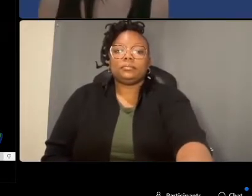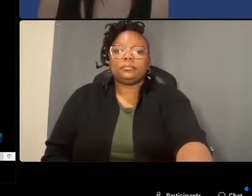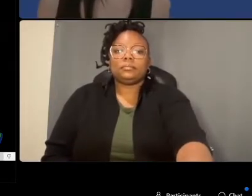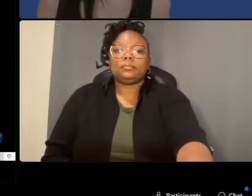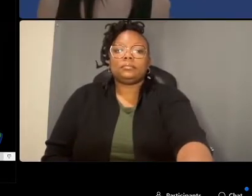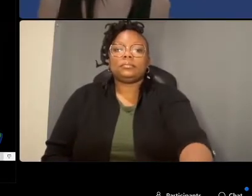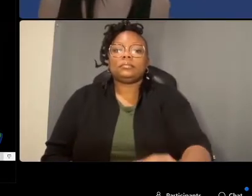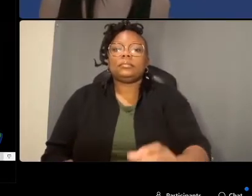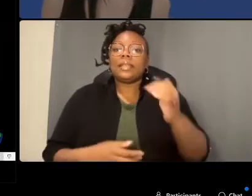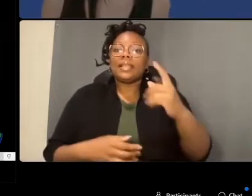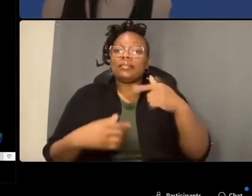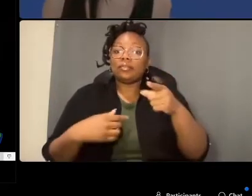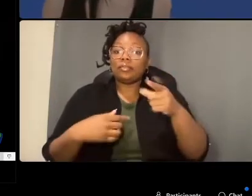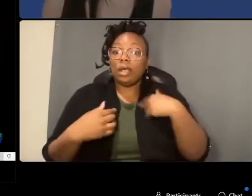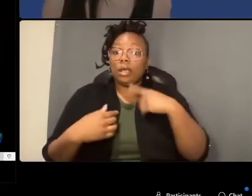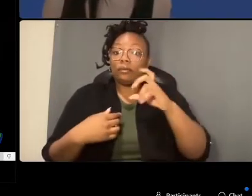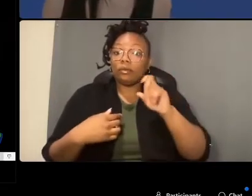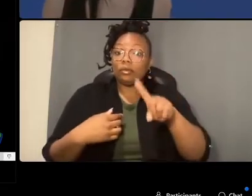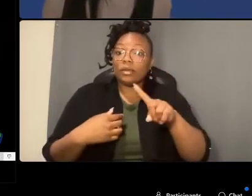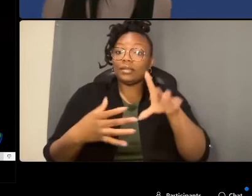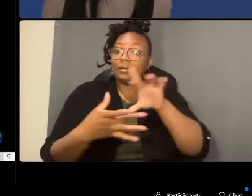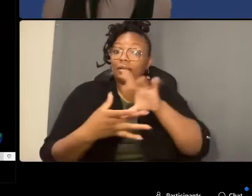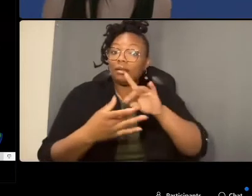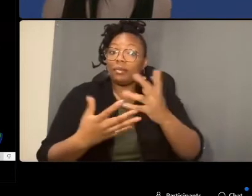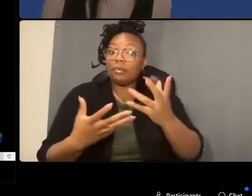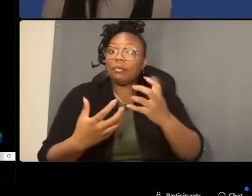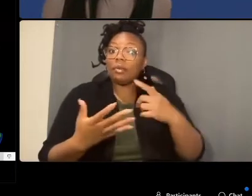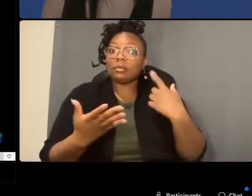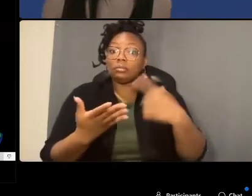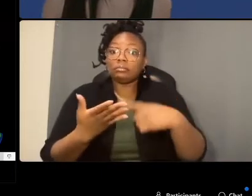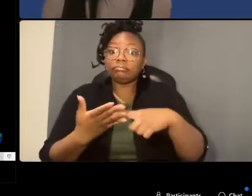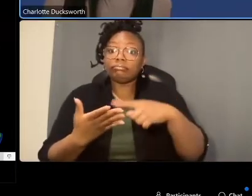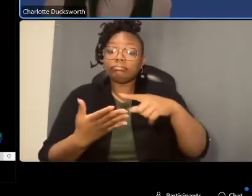so if you have a question or comment that you would like to speak up about please use